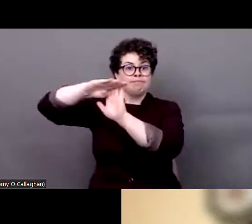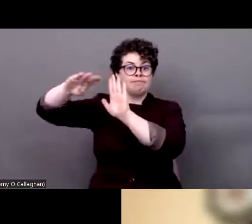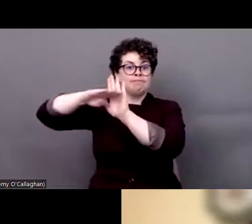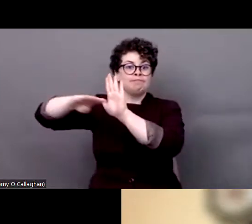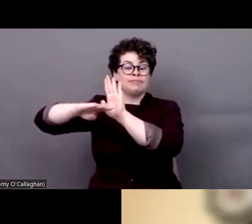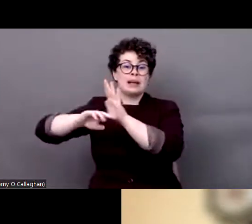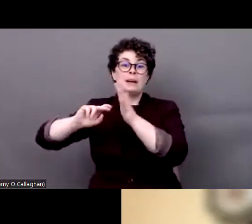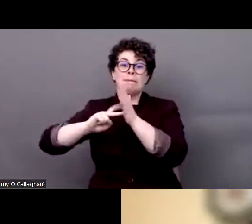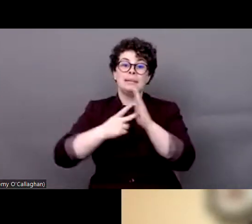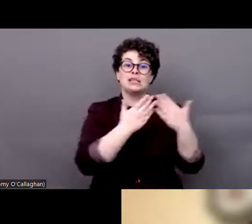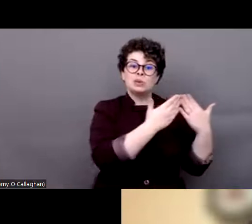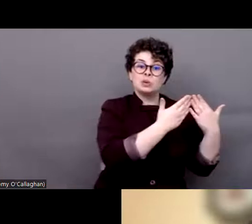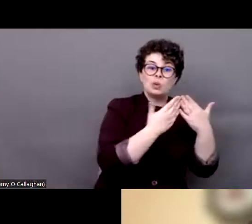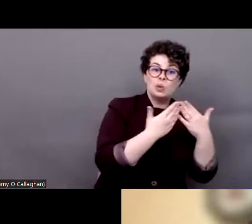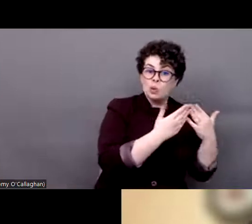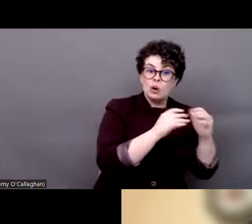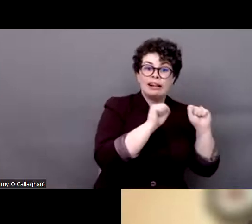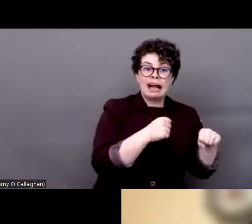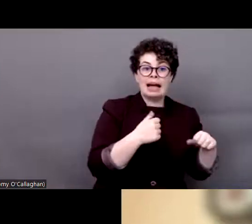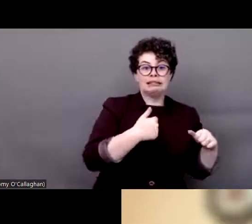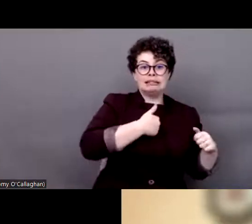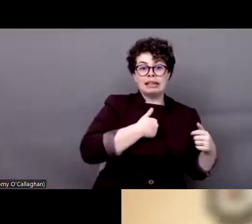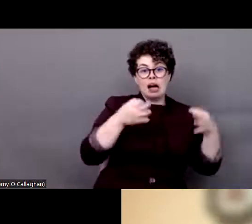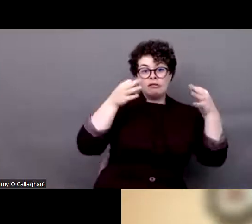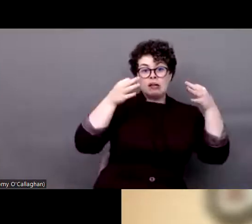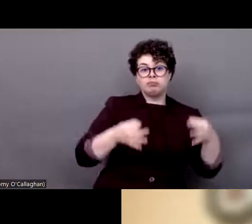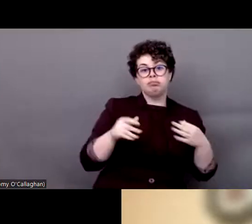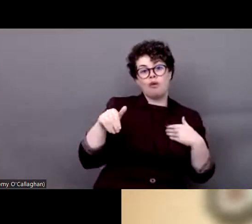school to decide what is the best